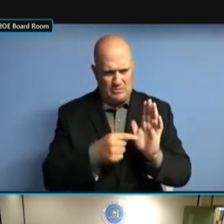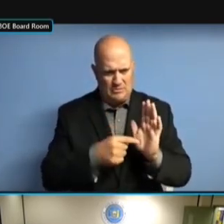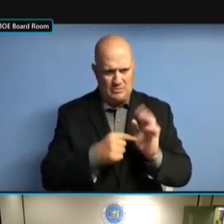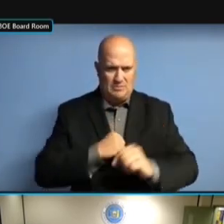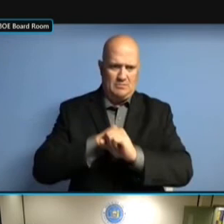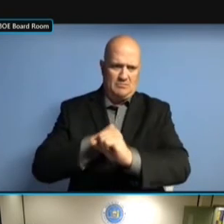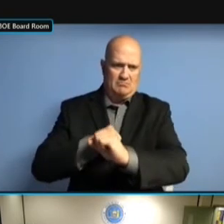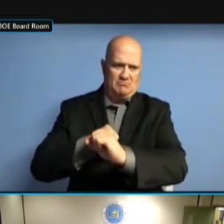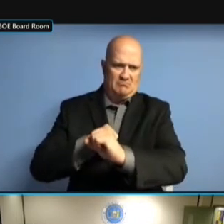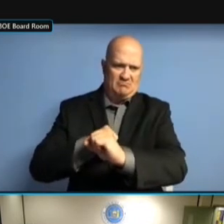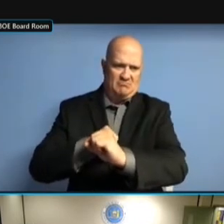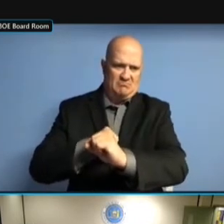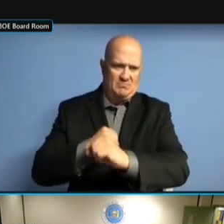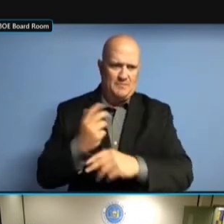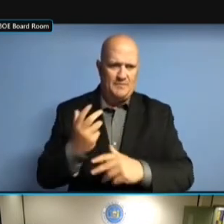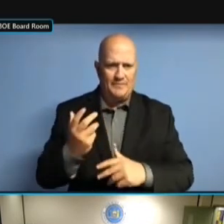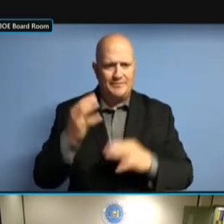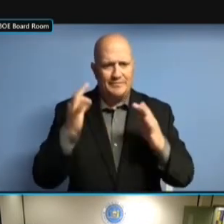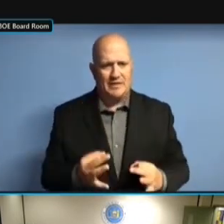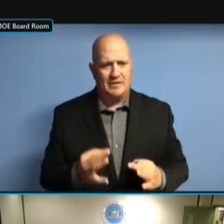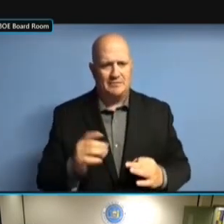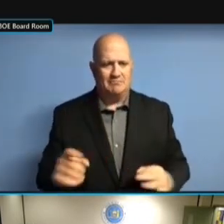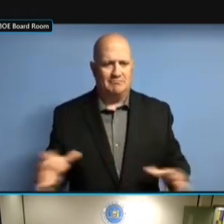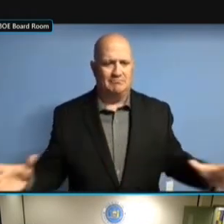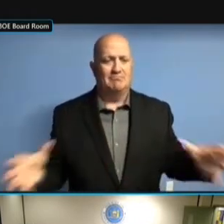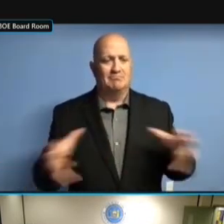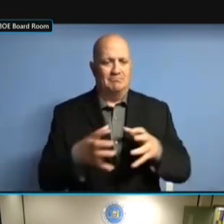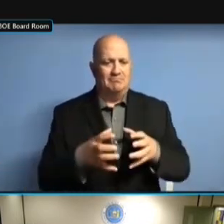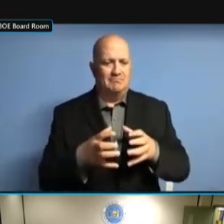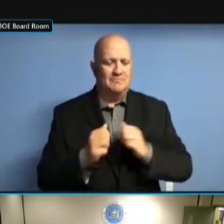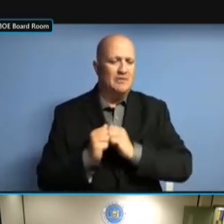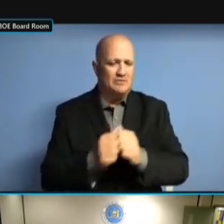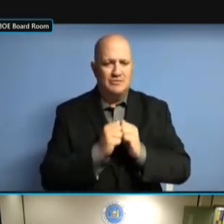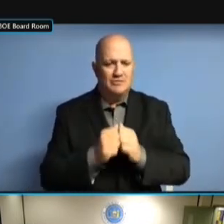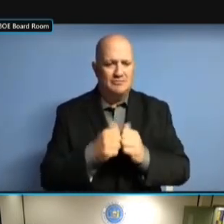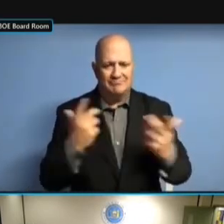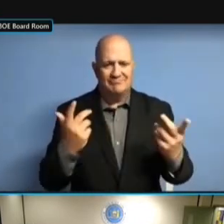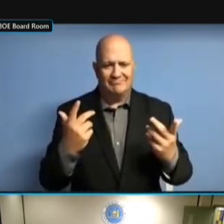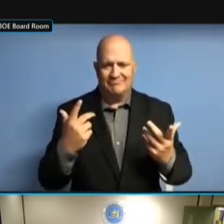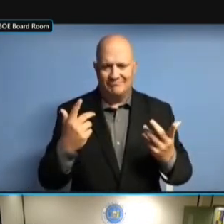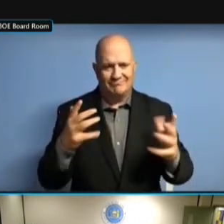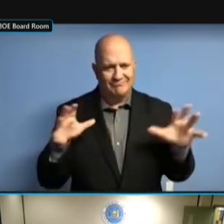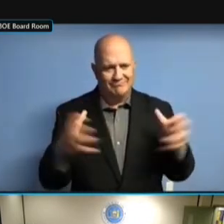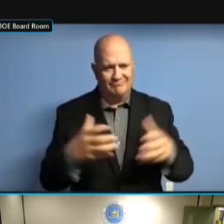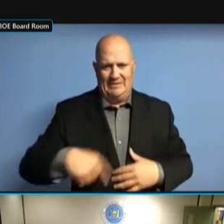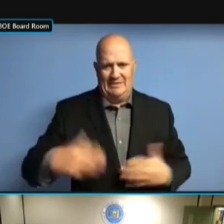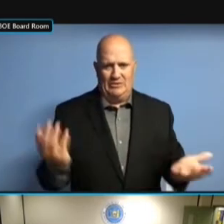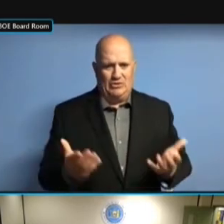REQUEST, AND WE OBLIGED. >> WHO WERE THE REQUEST, AND WE OBLIGED. >> WHO WERE THE LOBBYISTS? WHO WERE THE LOBBYISTS? WHO WERE THE LOBBYISTS? >> WHO WERE THE LOBBYISTS? >> [ WHO WERE THE LOBBYISTS? >> [ INAUDIBLE WHO WERE THE LOBBYISTS? >> WHO WERE THE LOBBYISTS? >> HARDY WHO WERE THE LOBBYISTS? >> HARDY AND HARDY AND HARDY AND OPPENHEIME HARDY AND